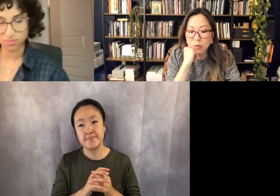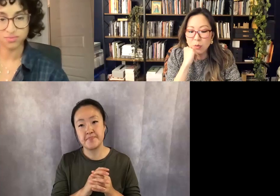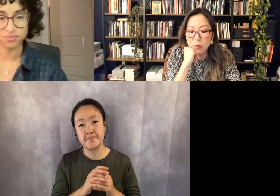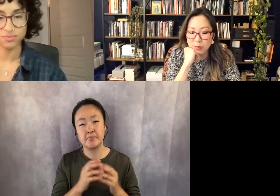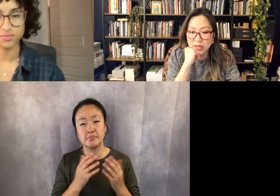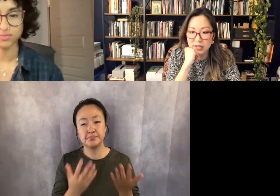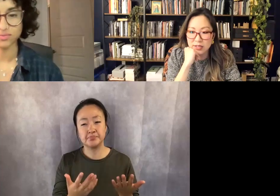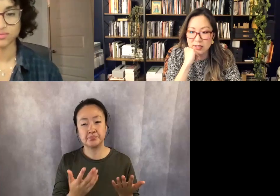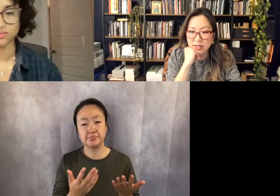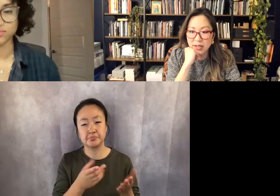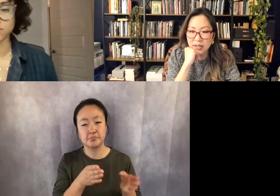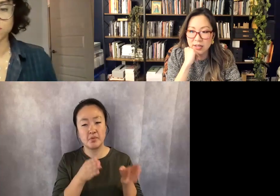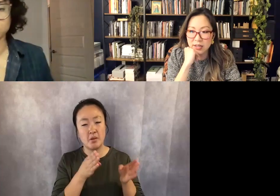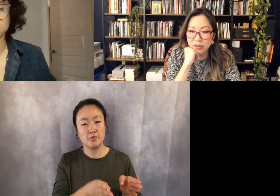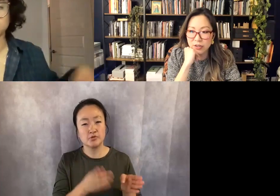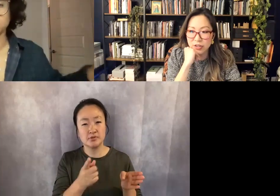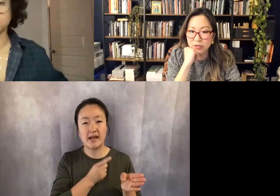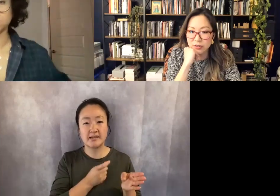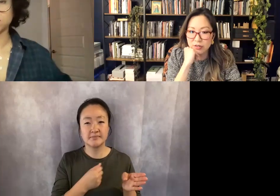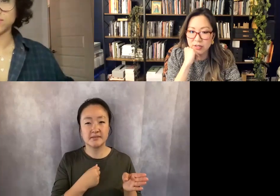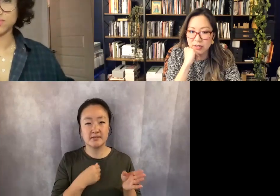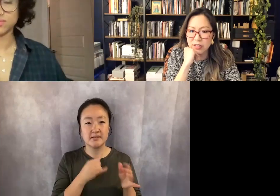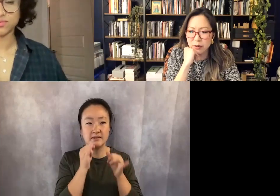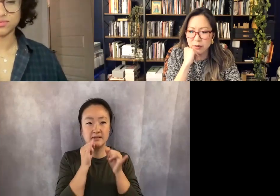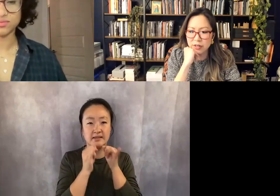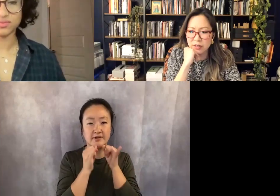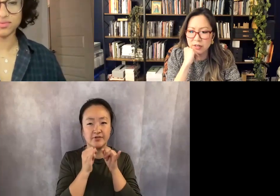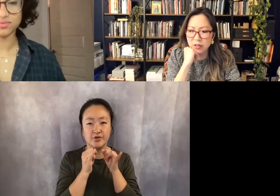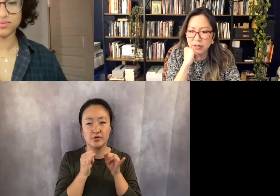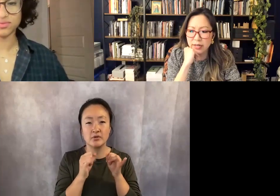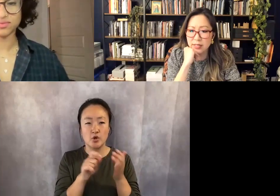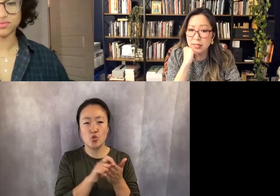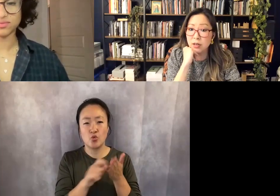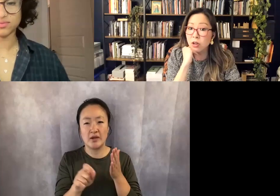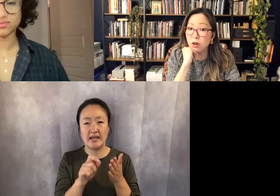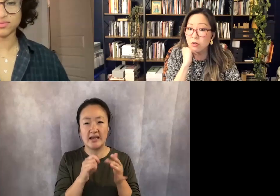Someone asked me this in an interview, and like a written interview, and I said, No,